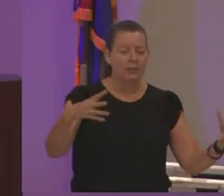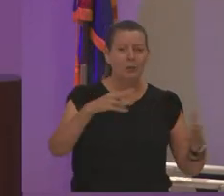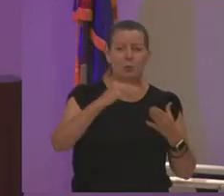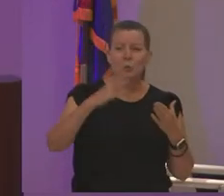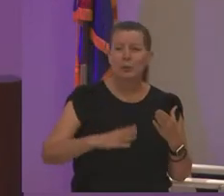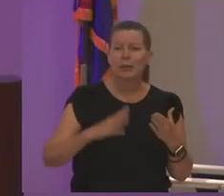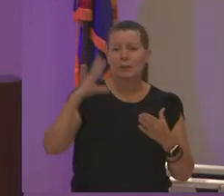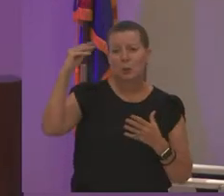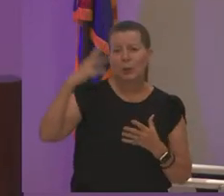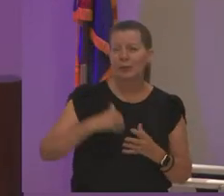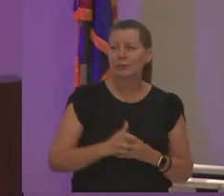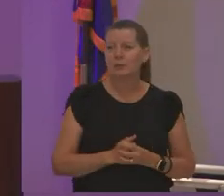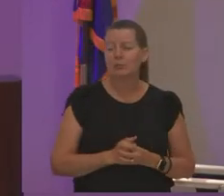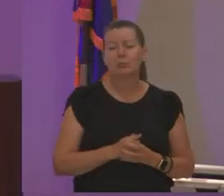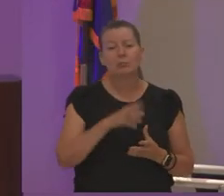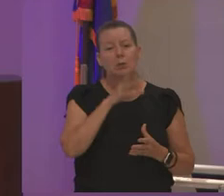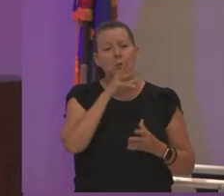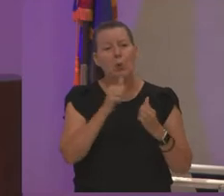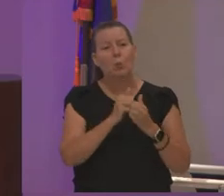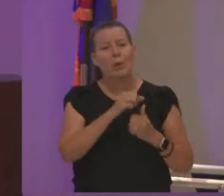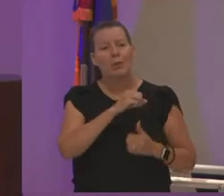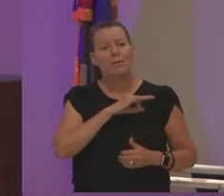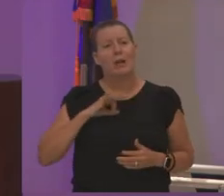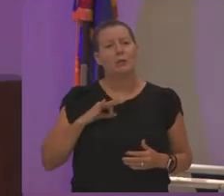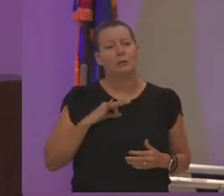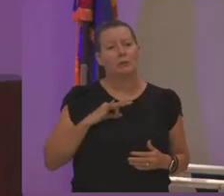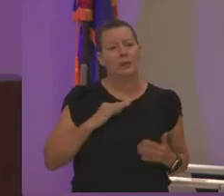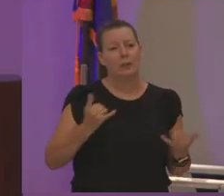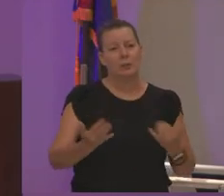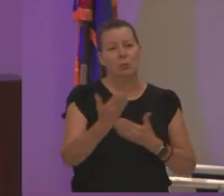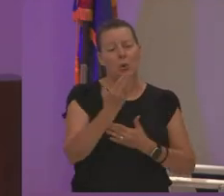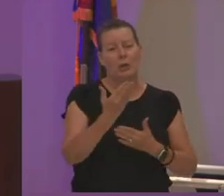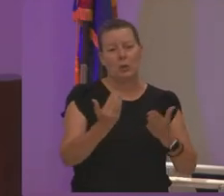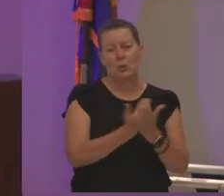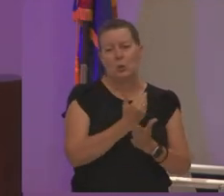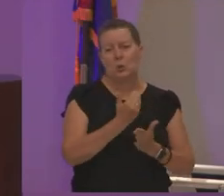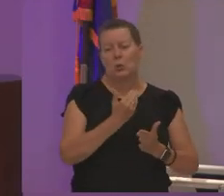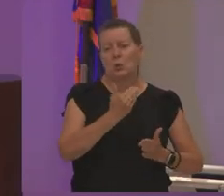i talked to the faculty this morning in the new faculty orientation and part of what i was talking